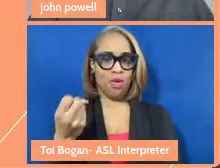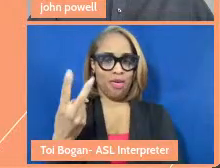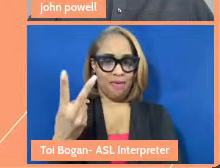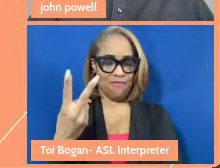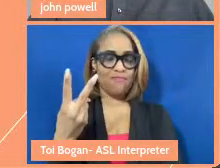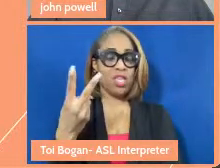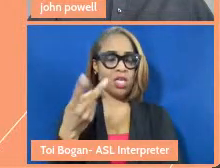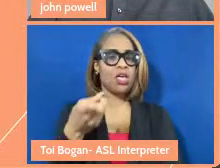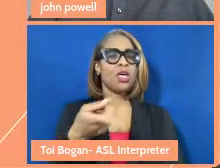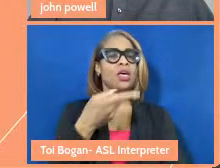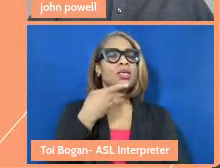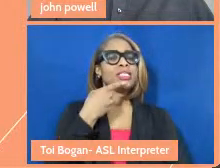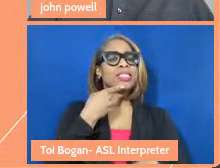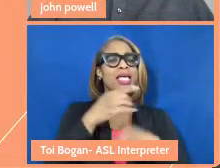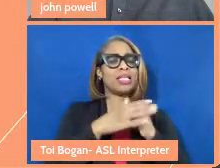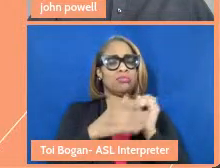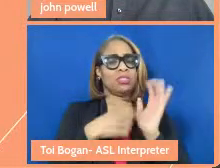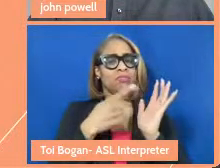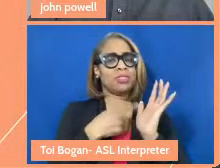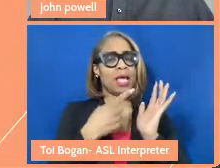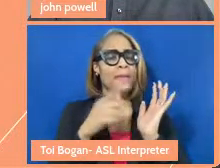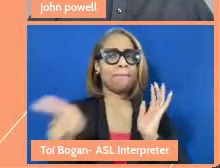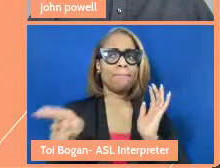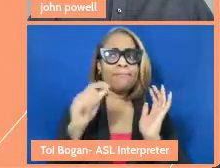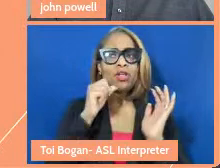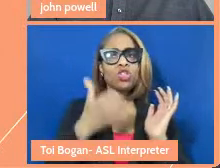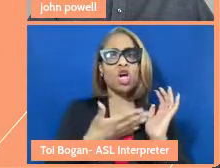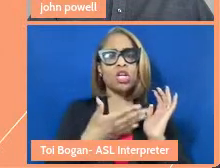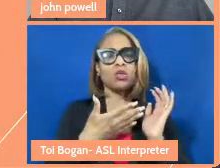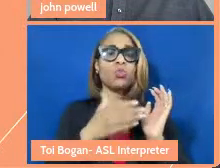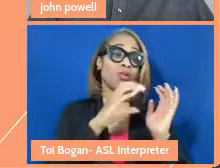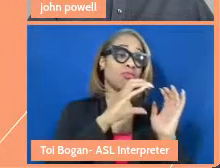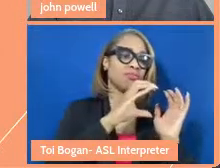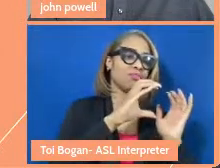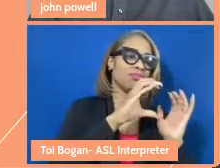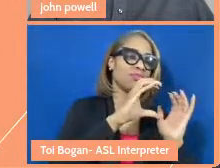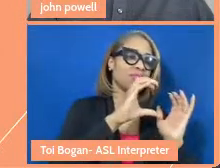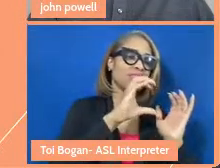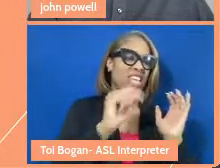was saying that sometimes her daughter would ... Cat is an organizer, she's an activist. She